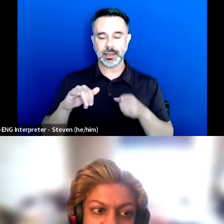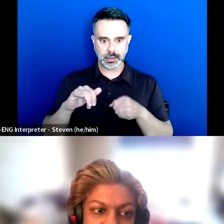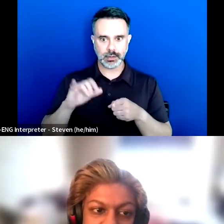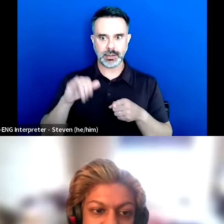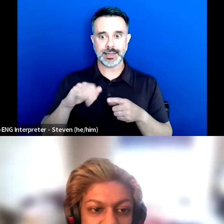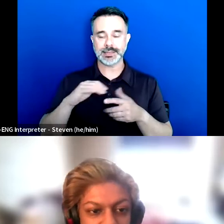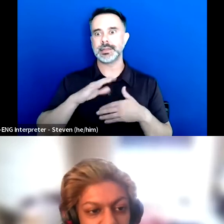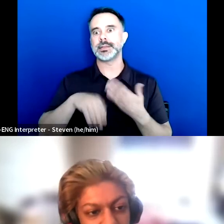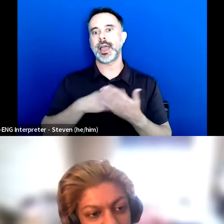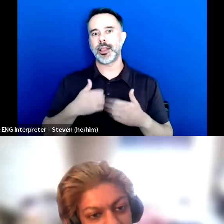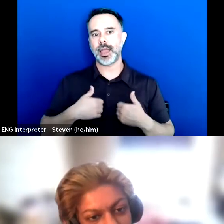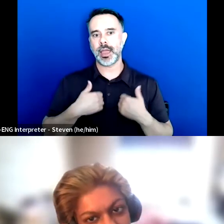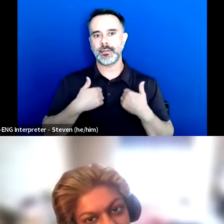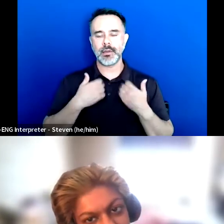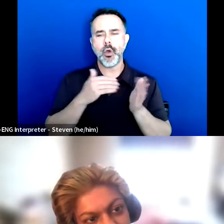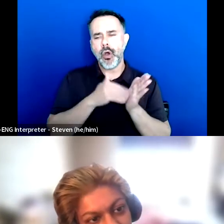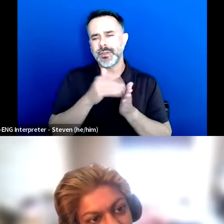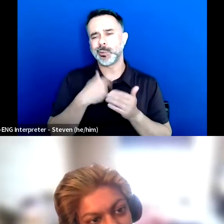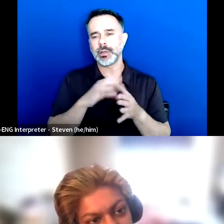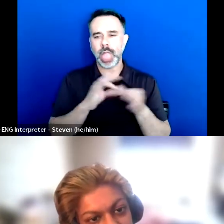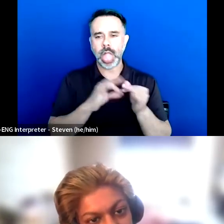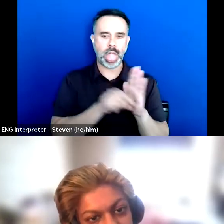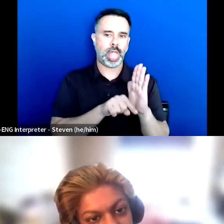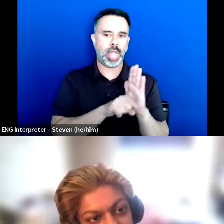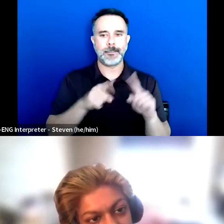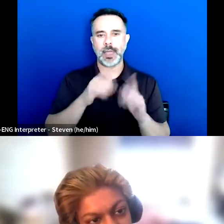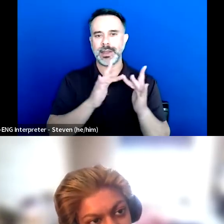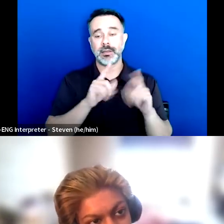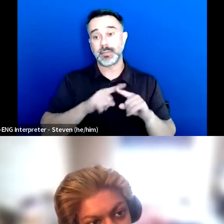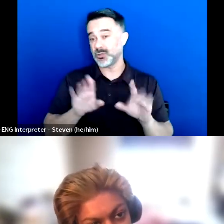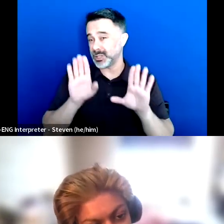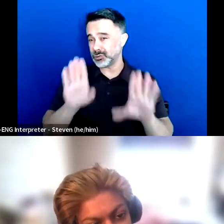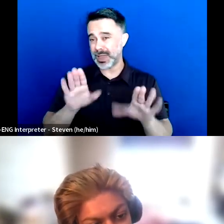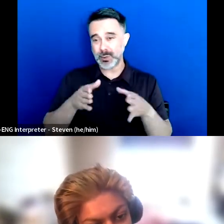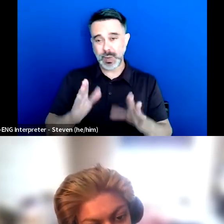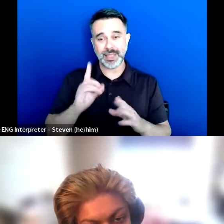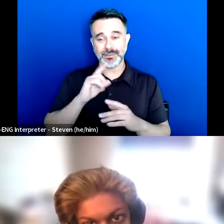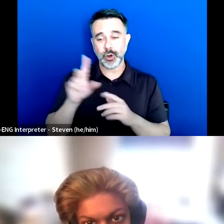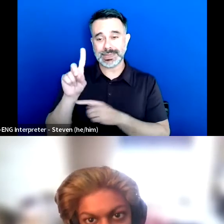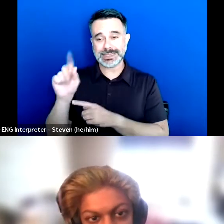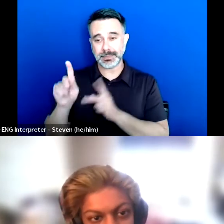We talk really negatively about the internet, but I think it's a really great tool. It's a really great way for disabled people to connect.